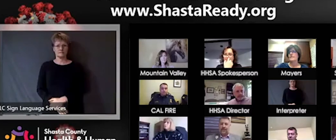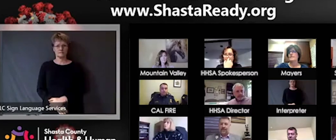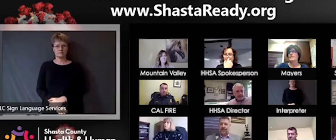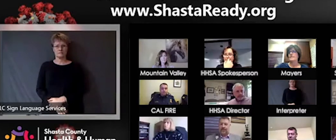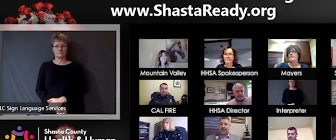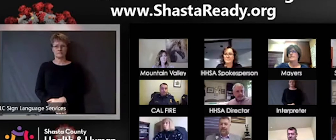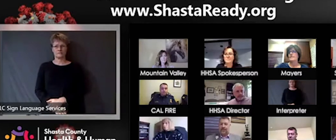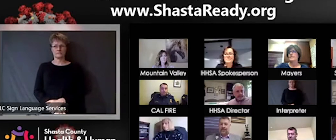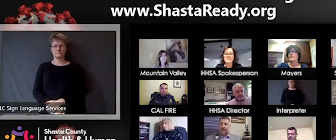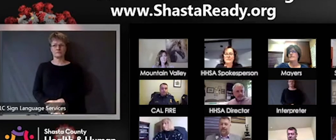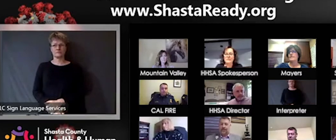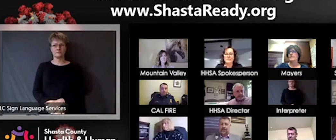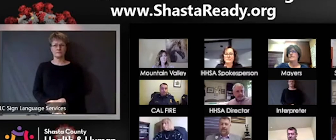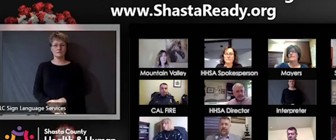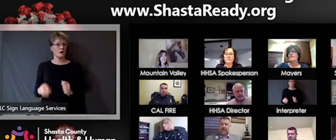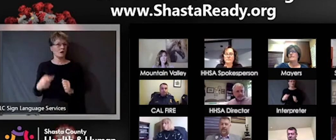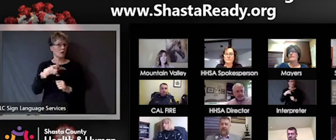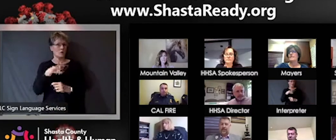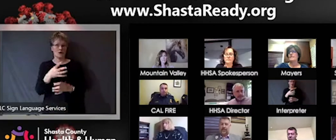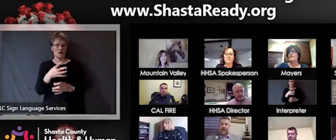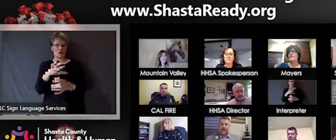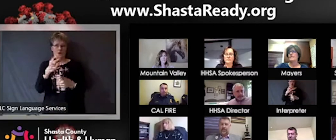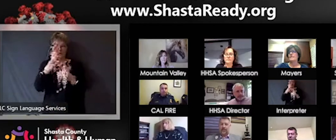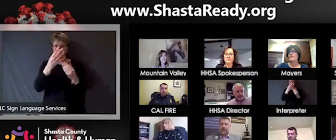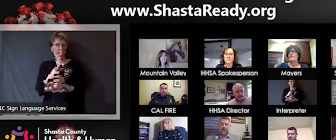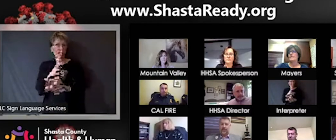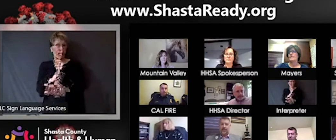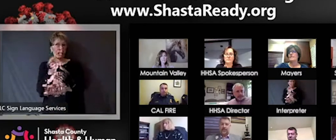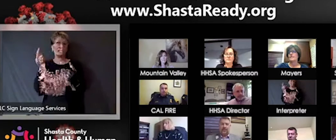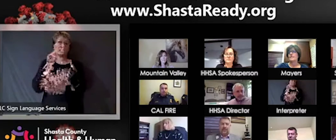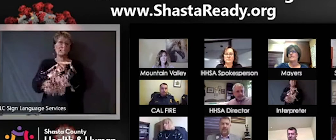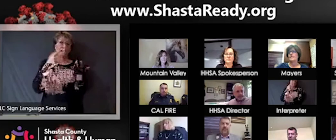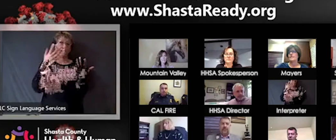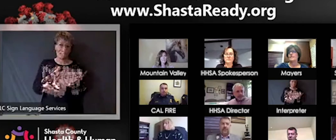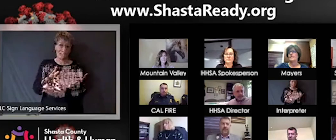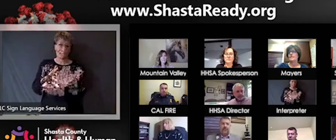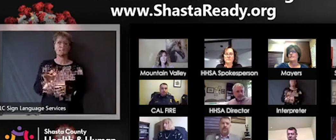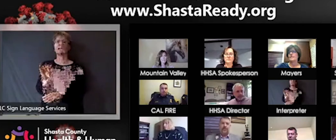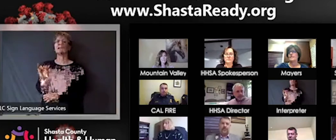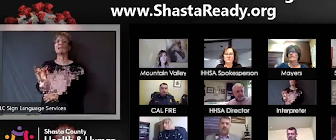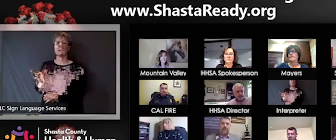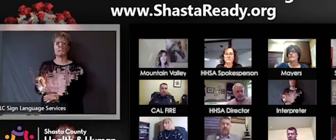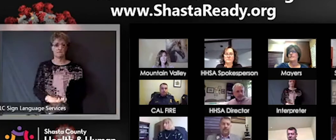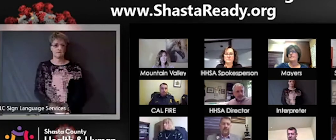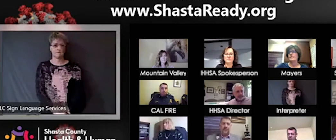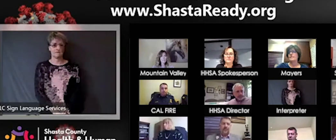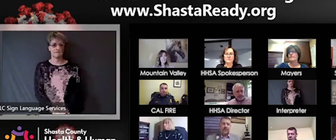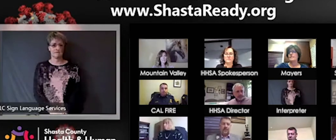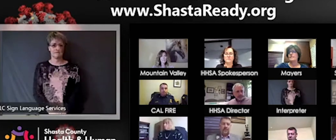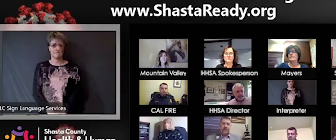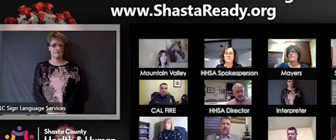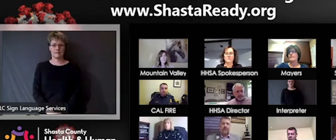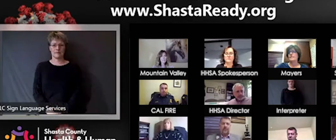I see and then let's see and one of those questions I was gonna ask is